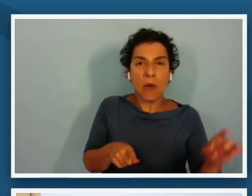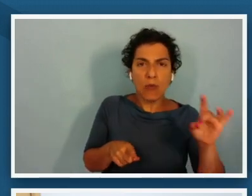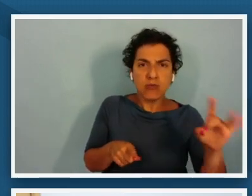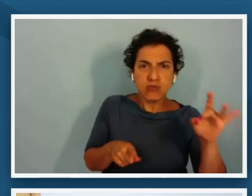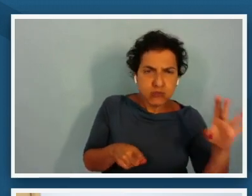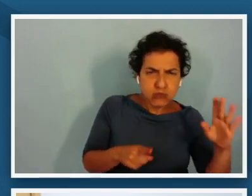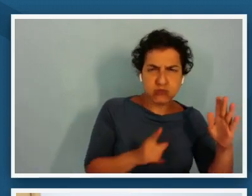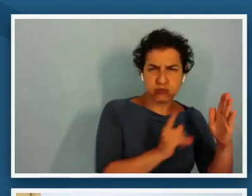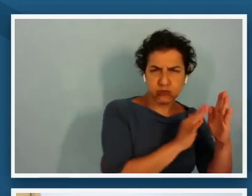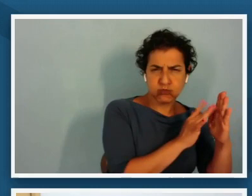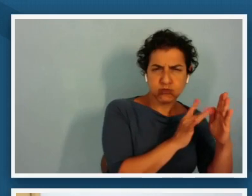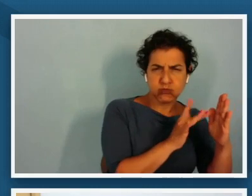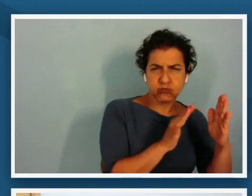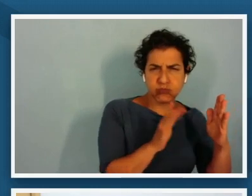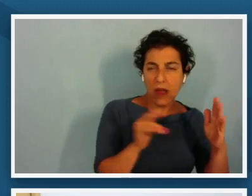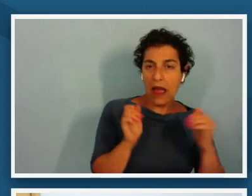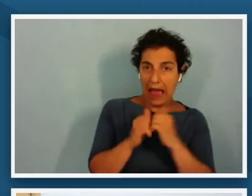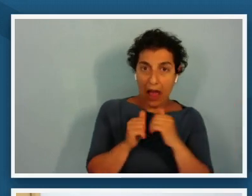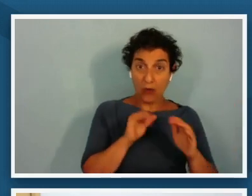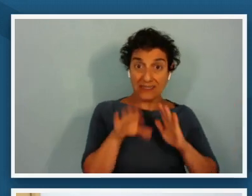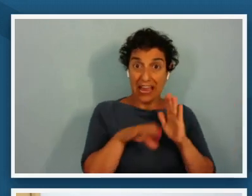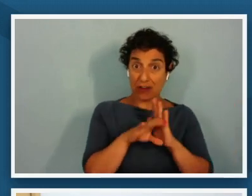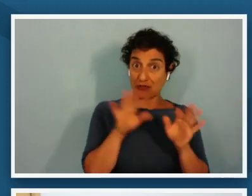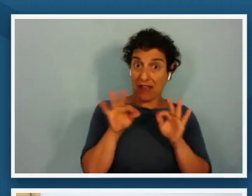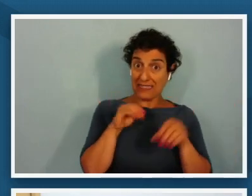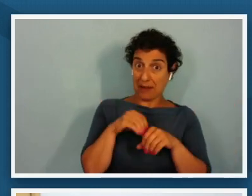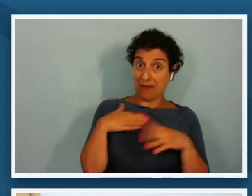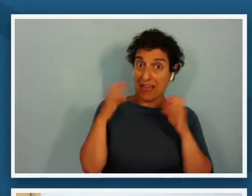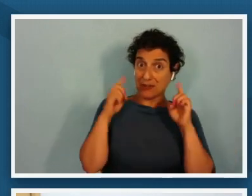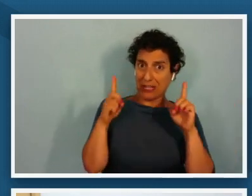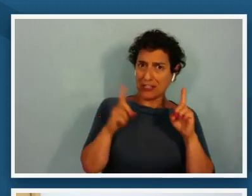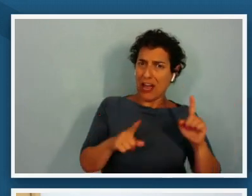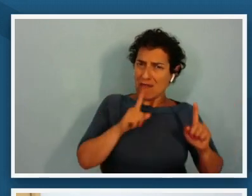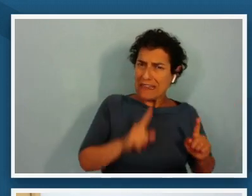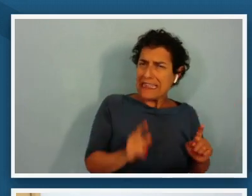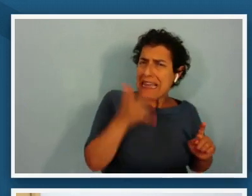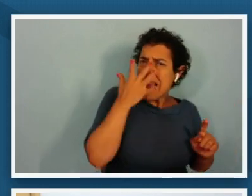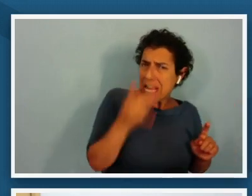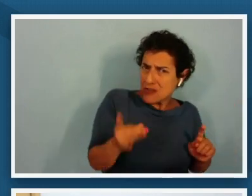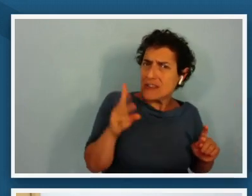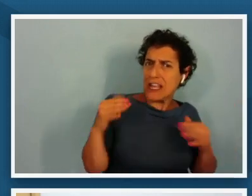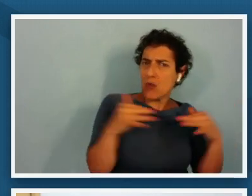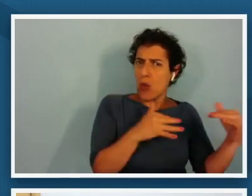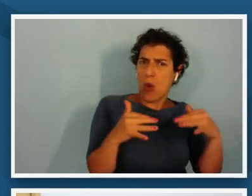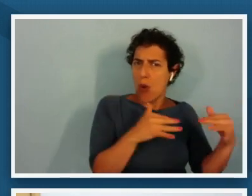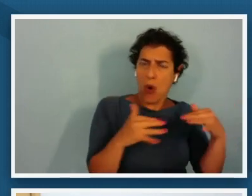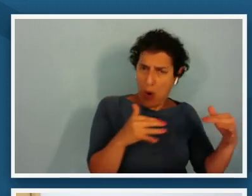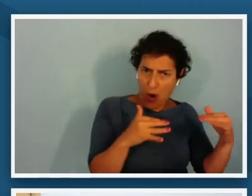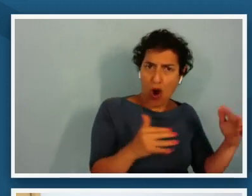in my the way it was characterized in my education really interesting war then there was this time period and then